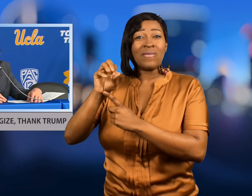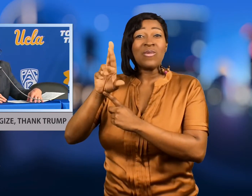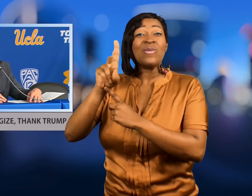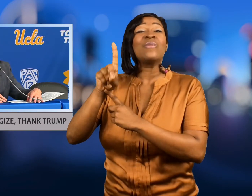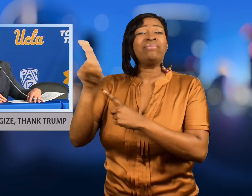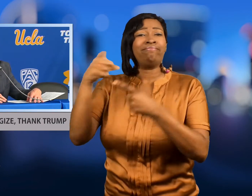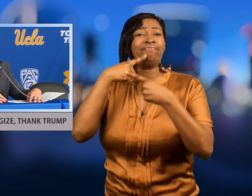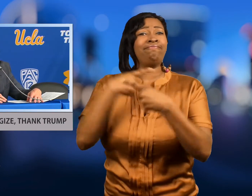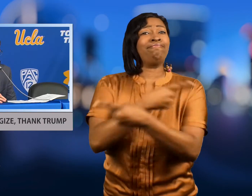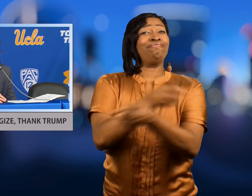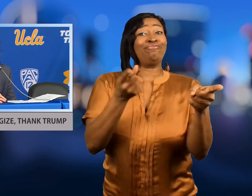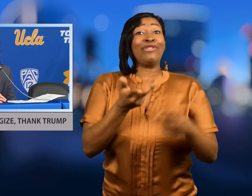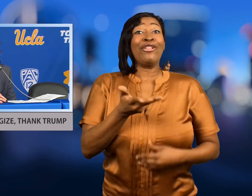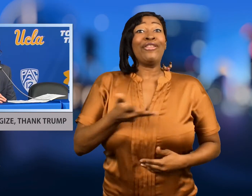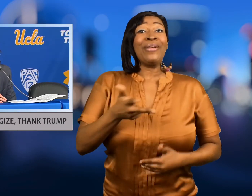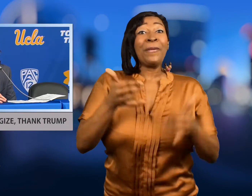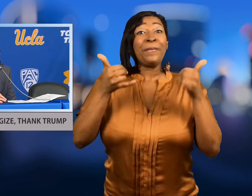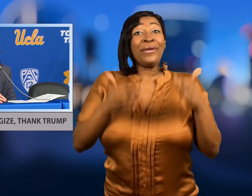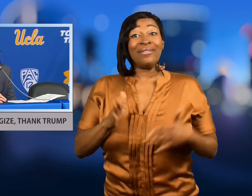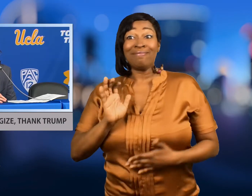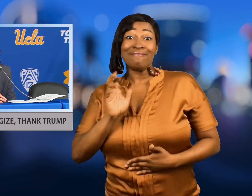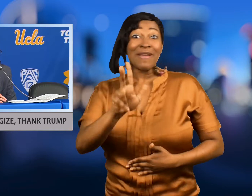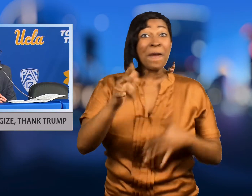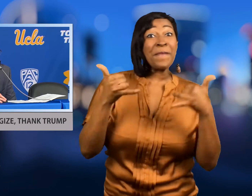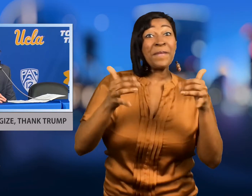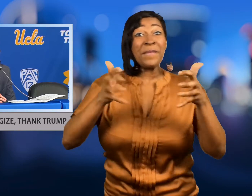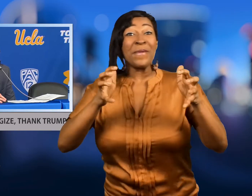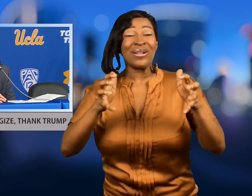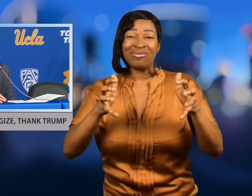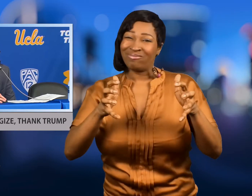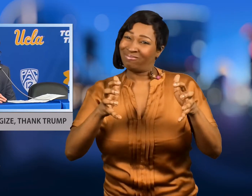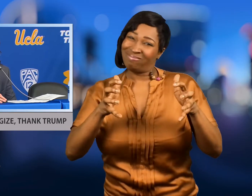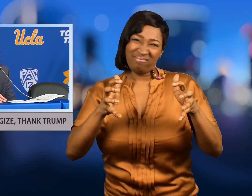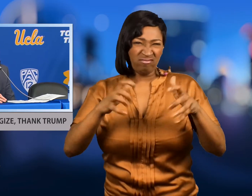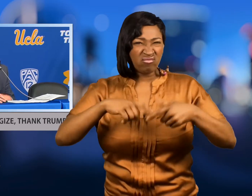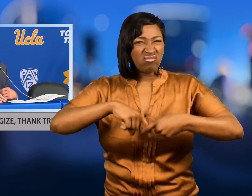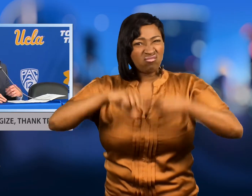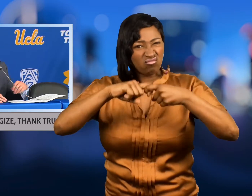announced all three players are suspended